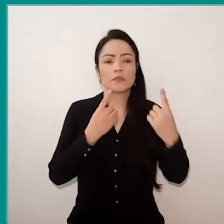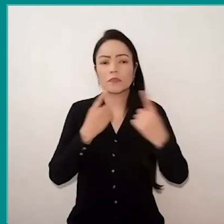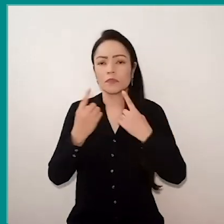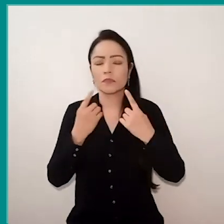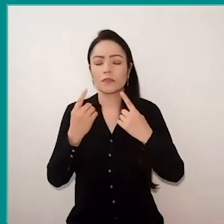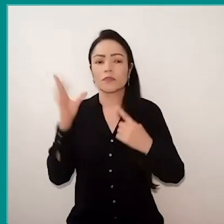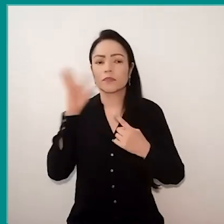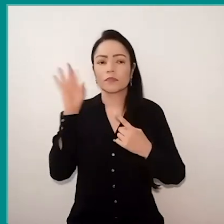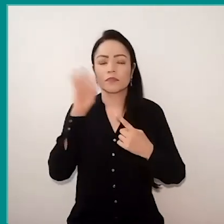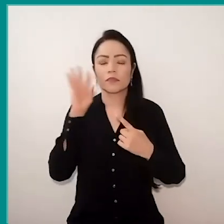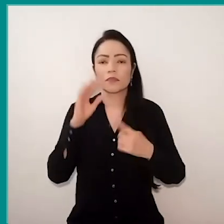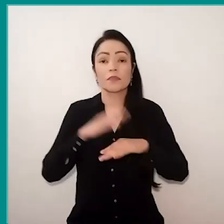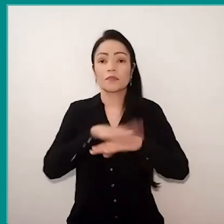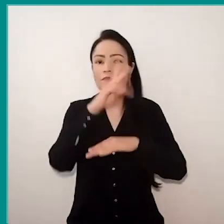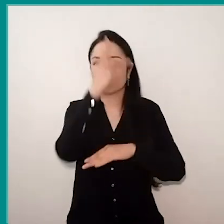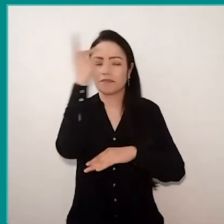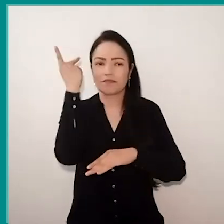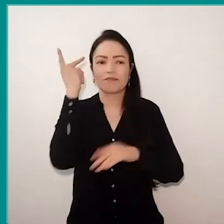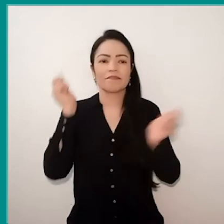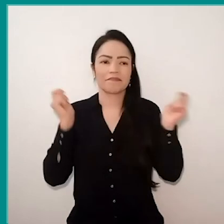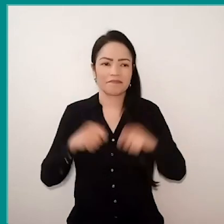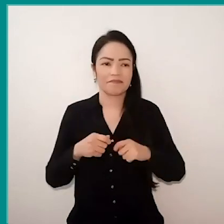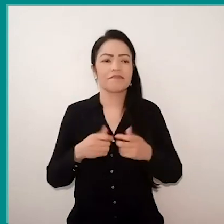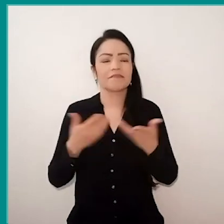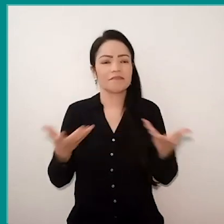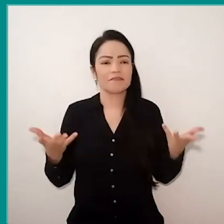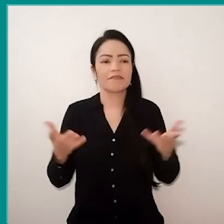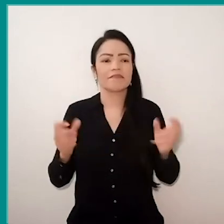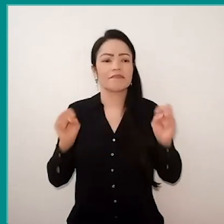with a greater number of people as possible so that we always can find ways,